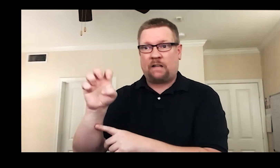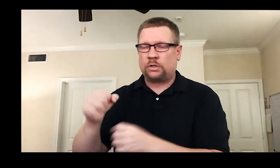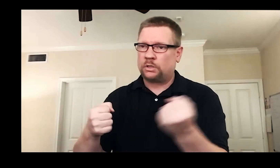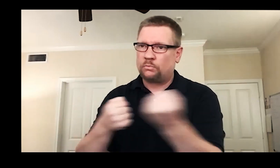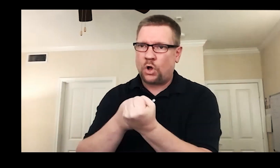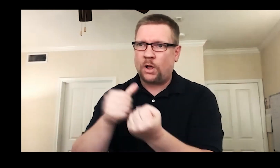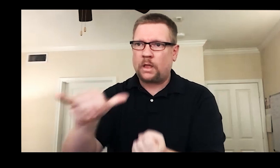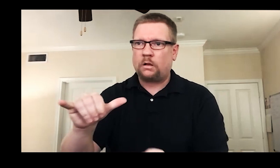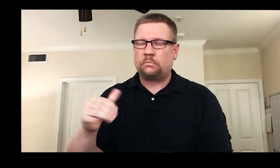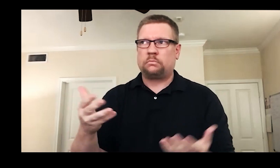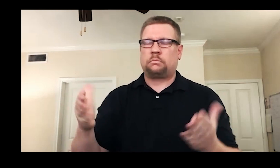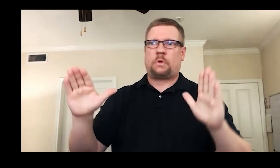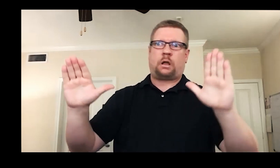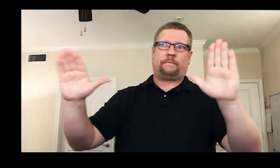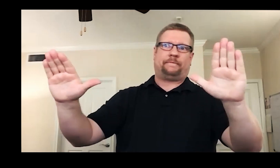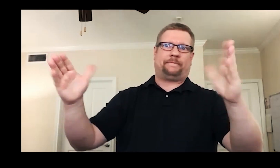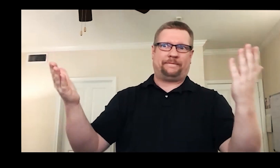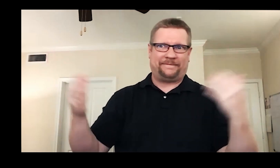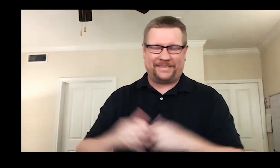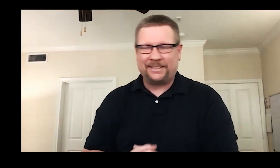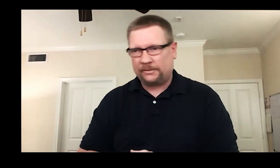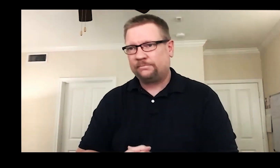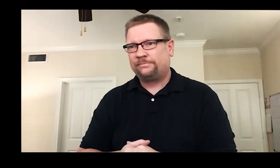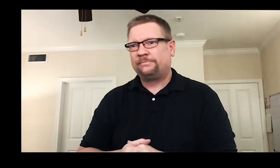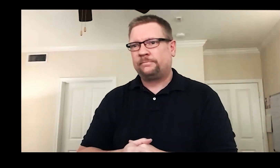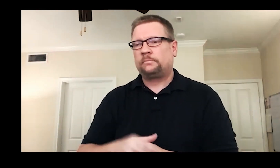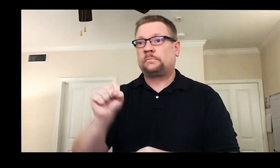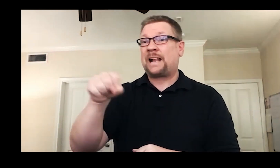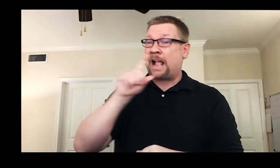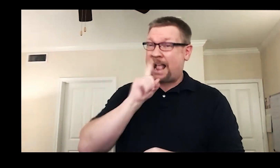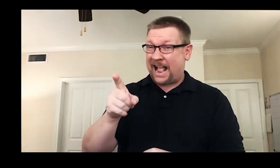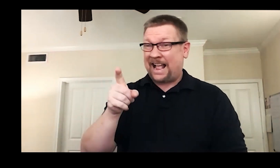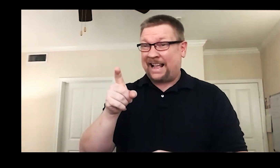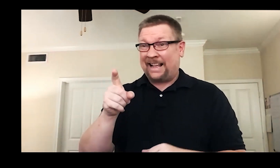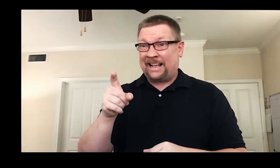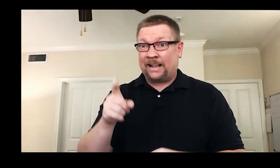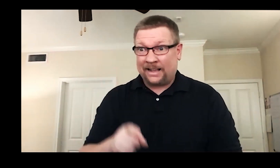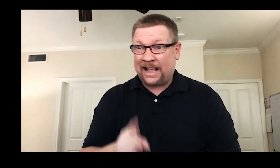The fact that the 5th Avenue Theater got on board made that production a huge success.